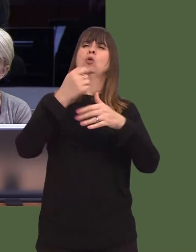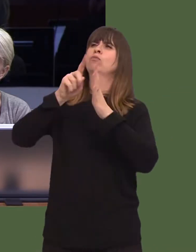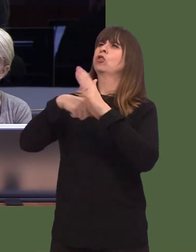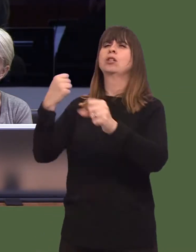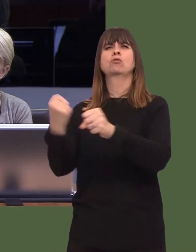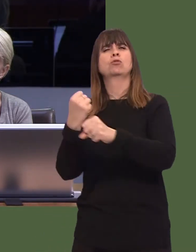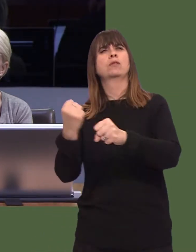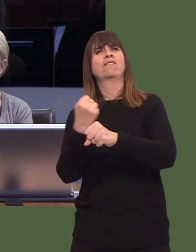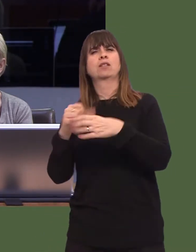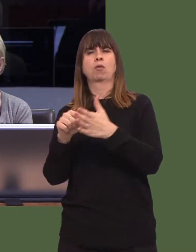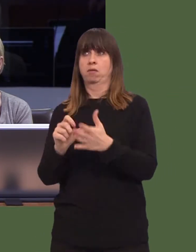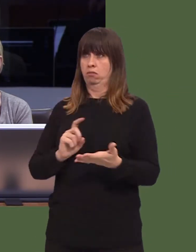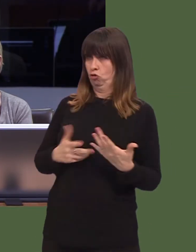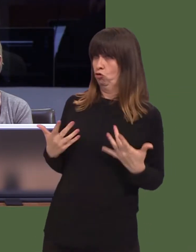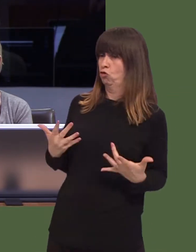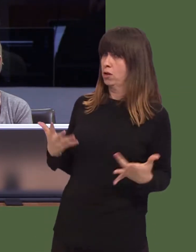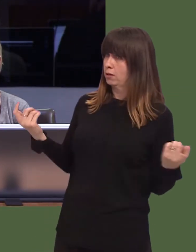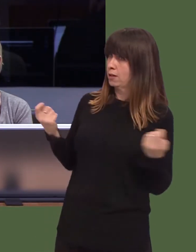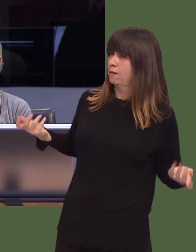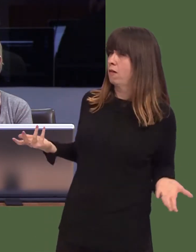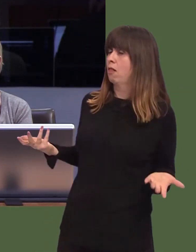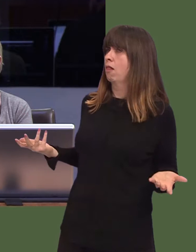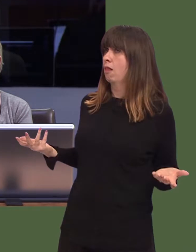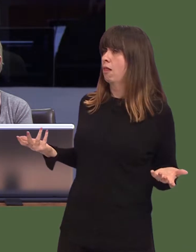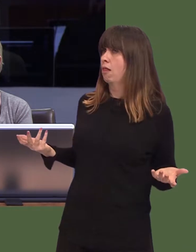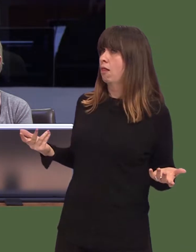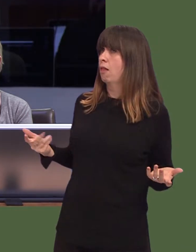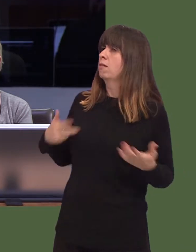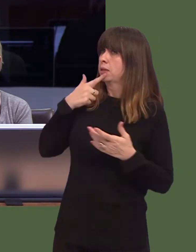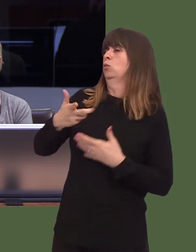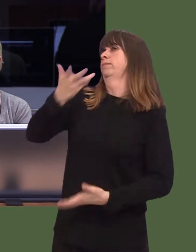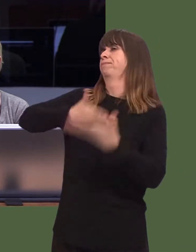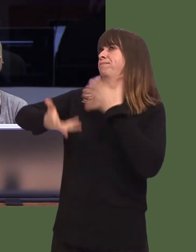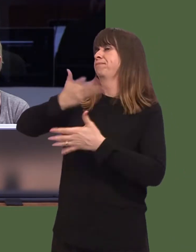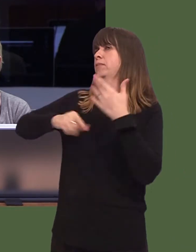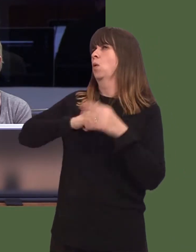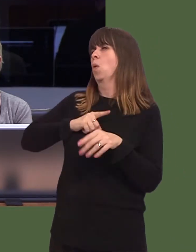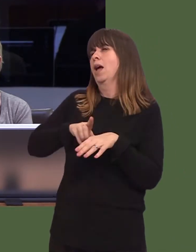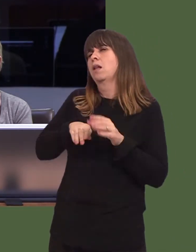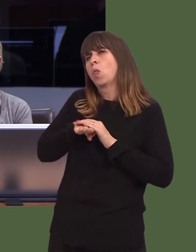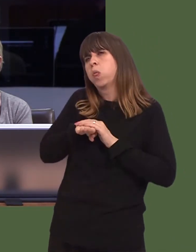Why have they not yet succeeded, and what reasons can you give for the slow progress on hospital nutrition?